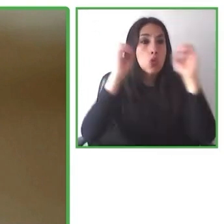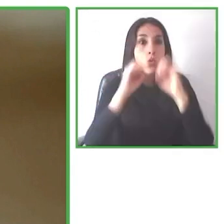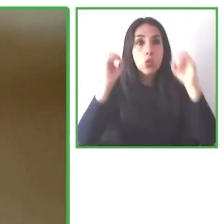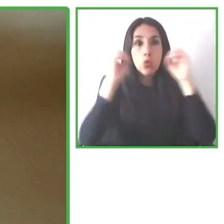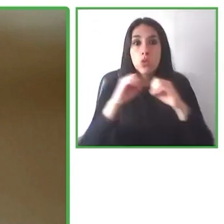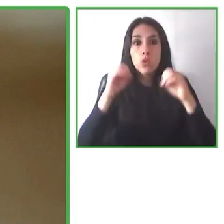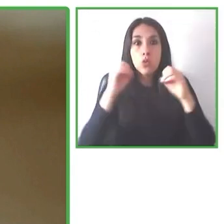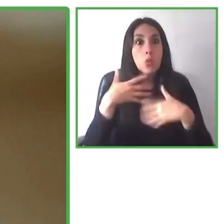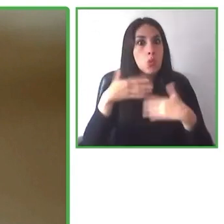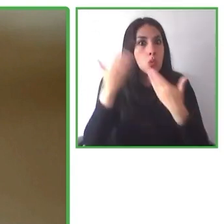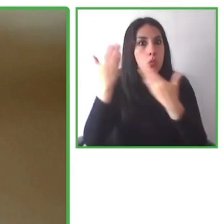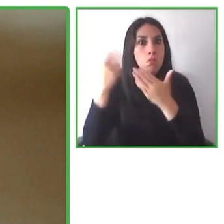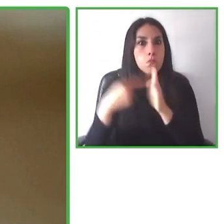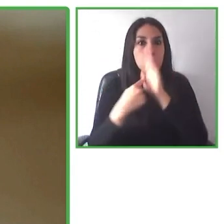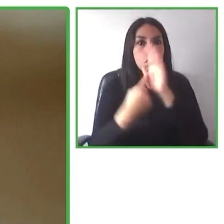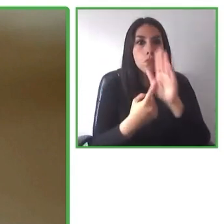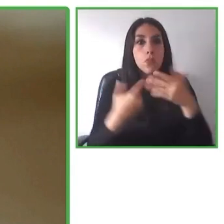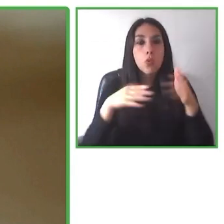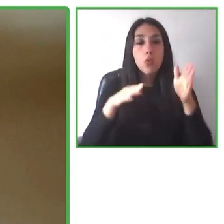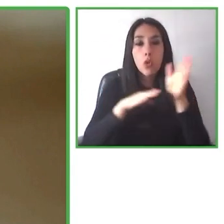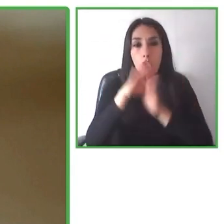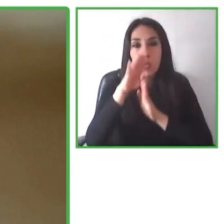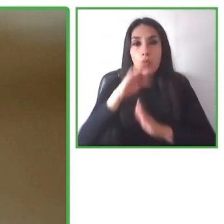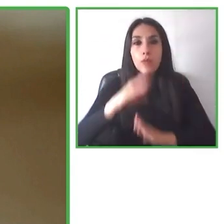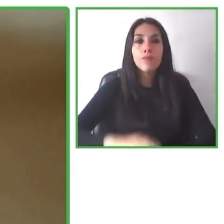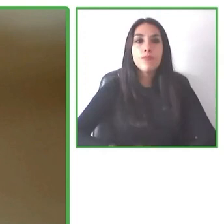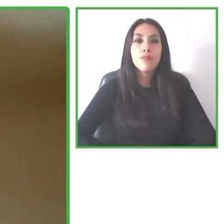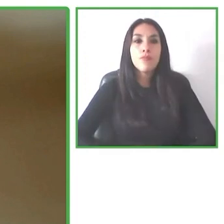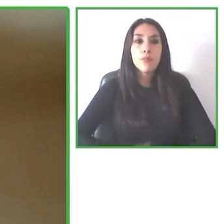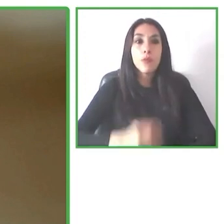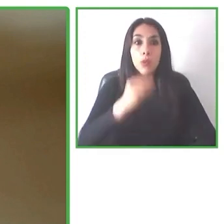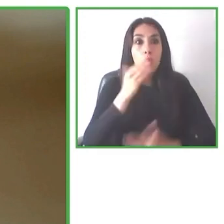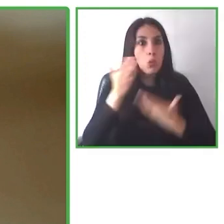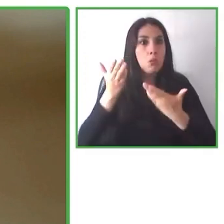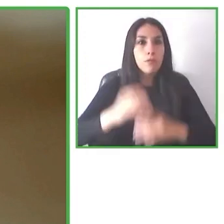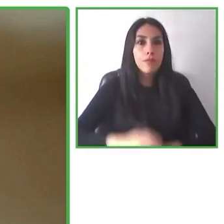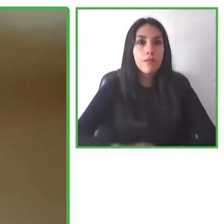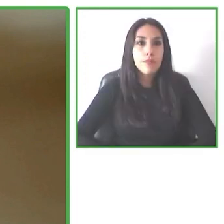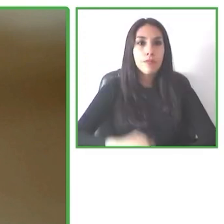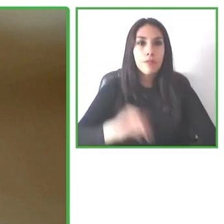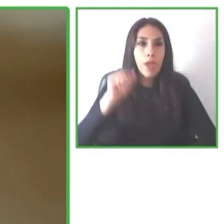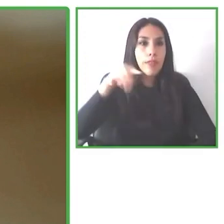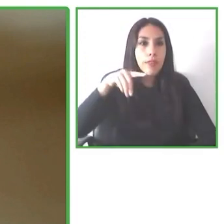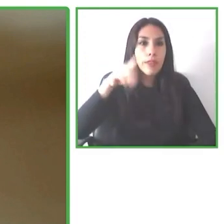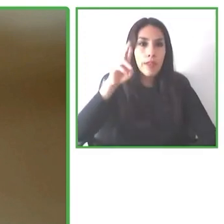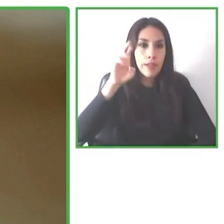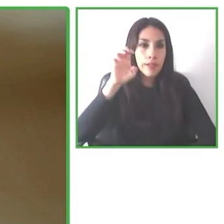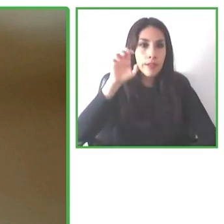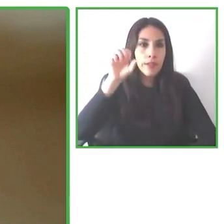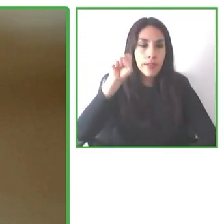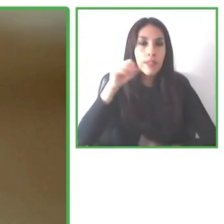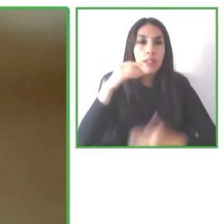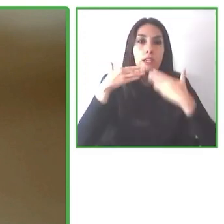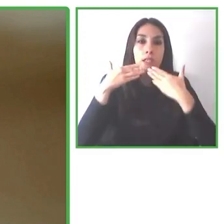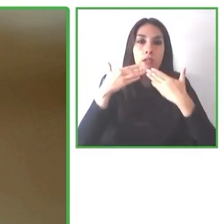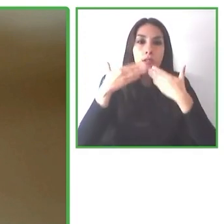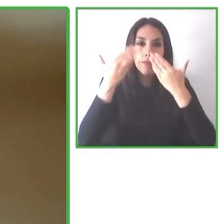And so I think it's been a really important initiative. And I think not